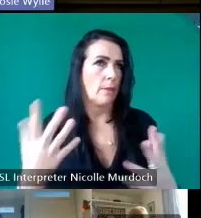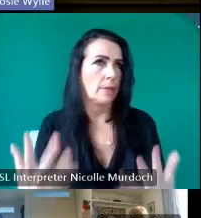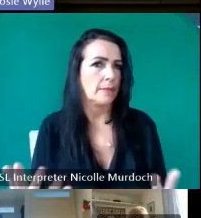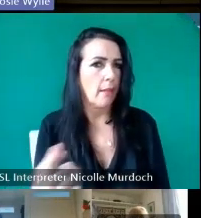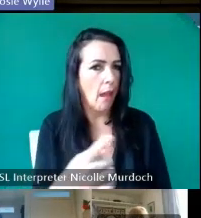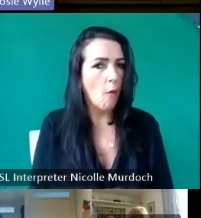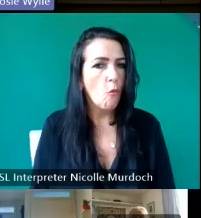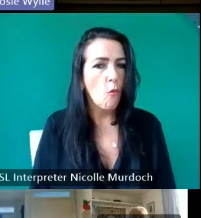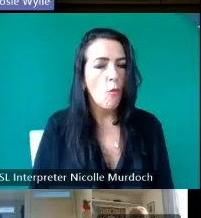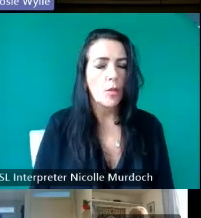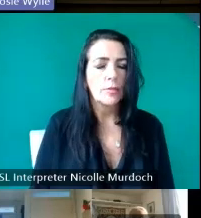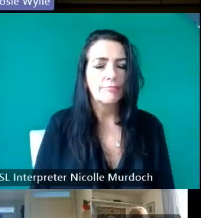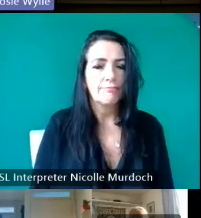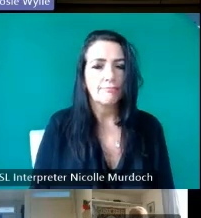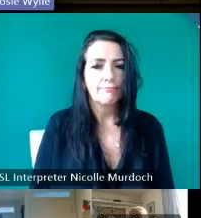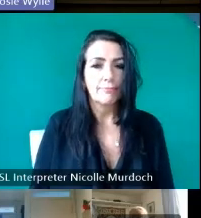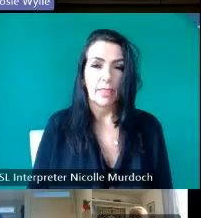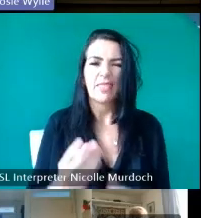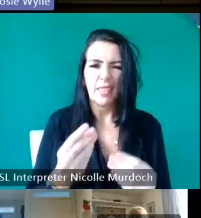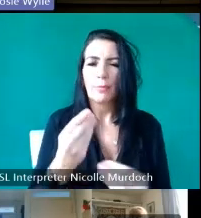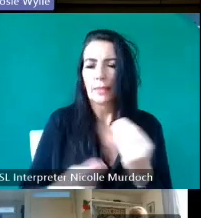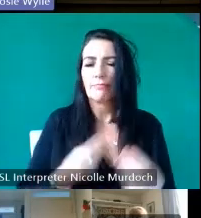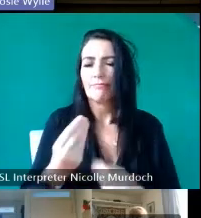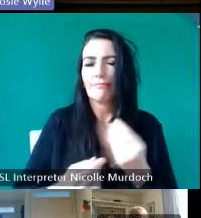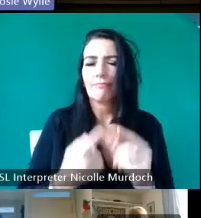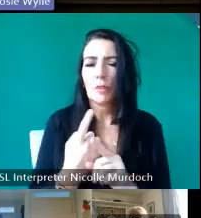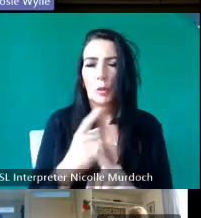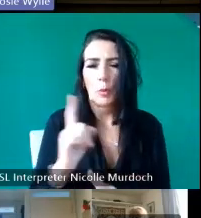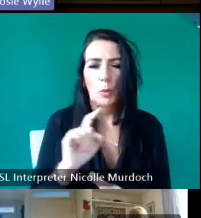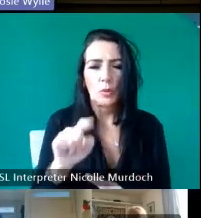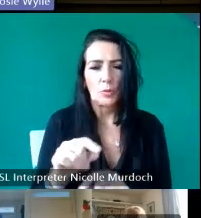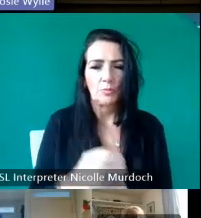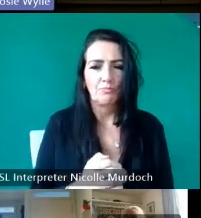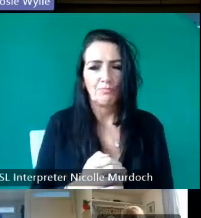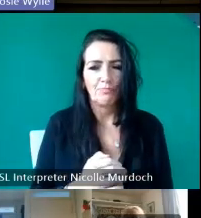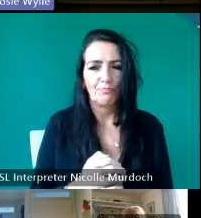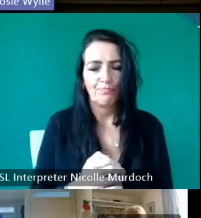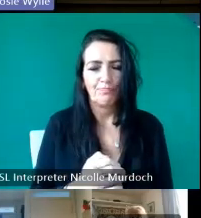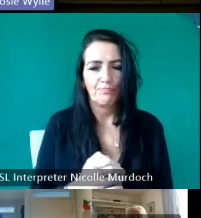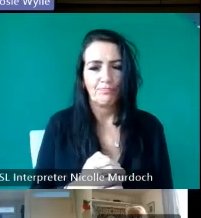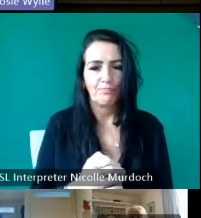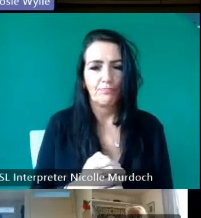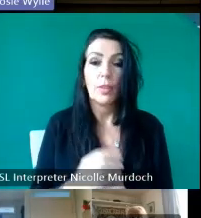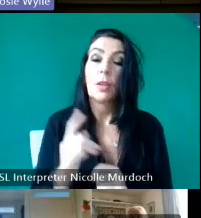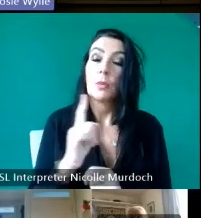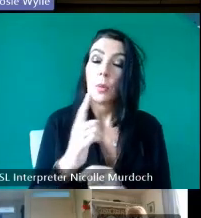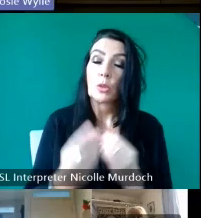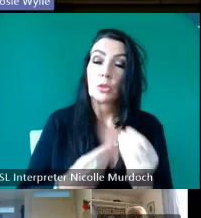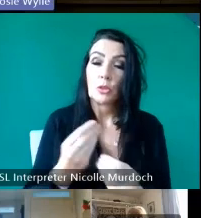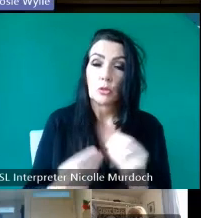stories that I was wanting to share with a CO people was the story of purchasing Pathfinder